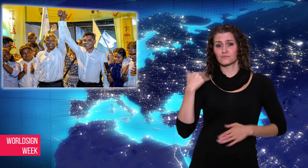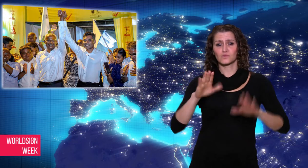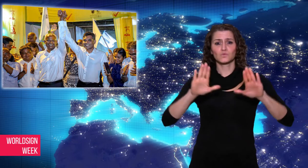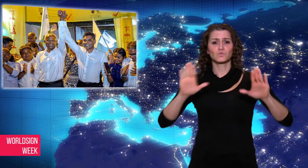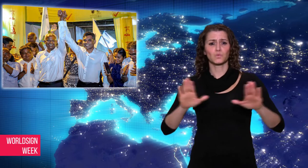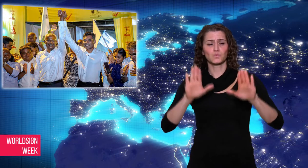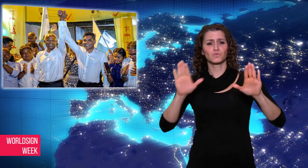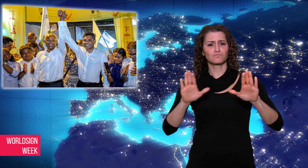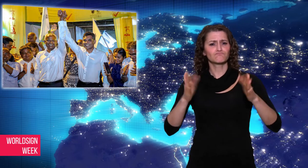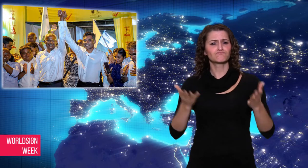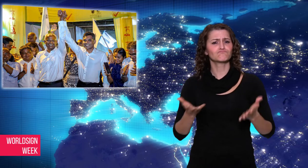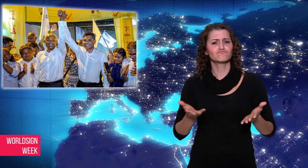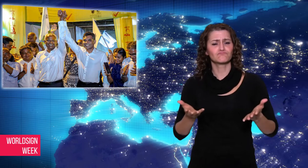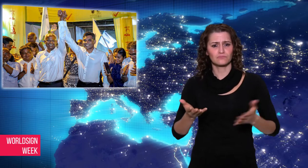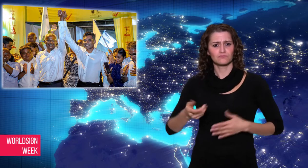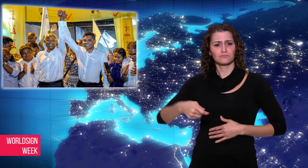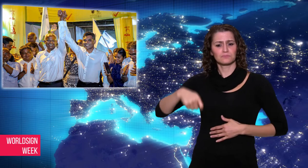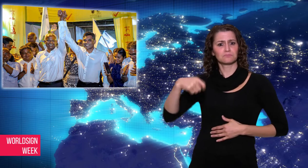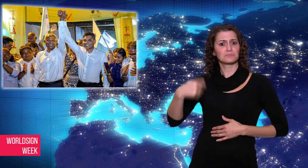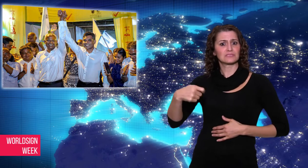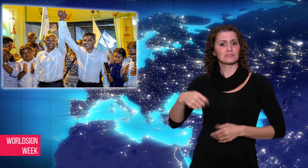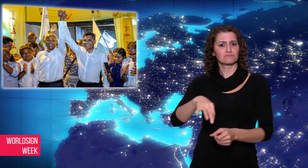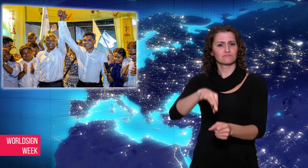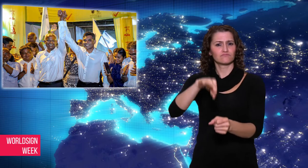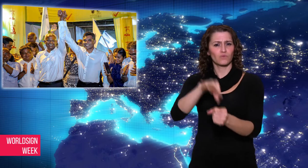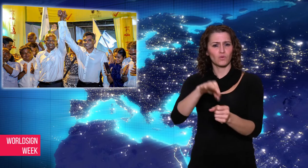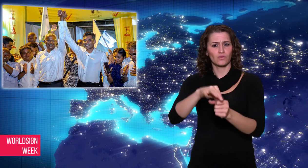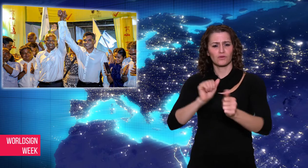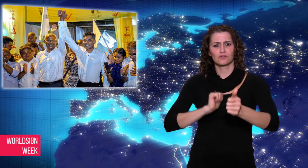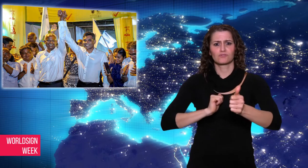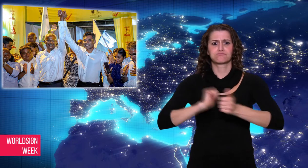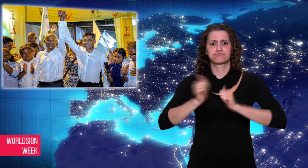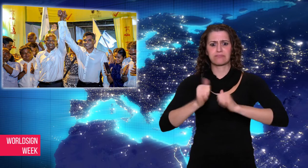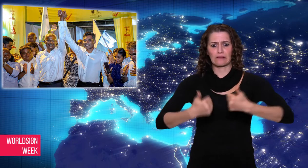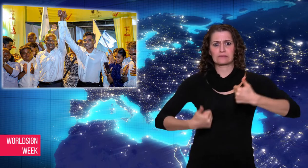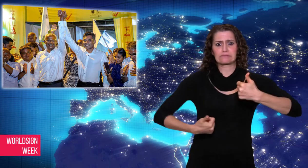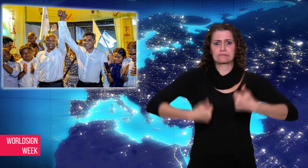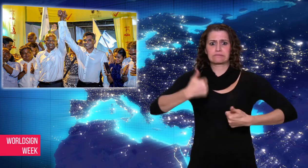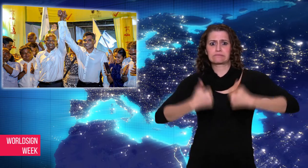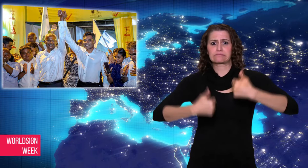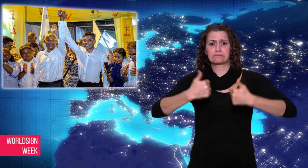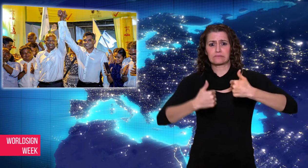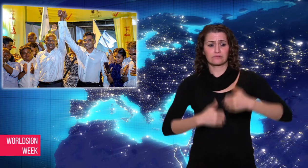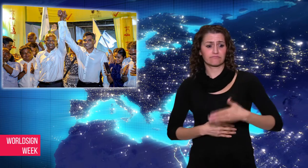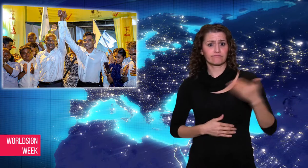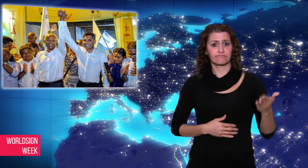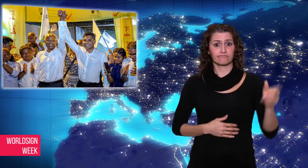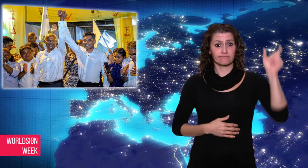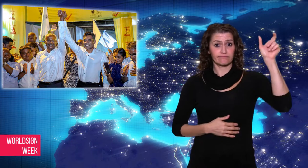country in South Asia, Ibrahim